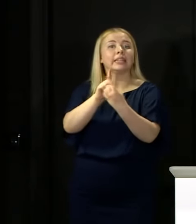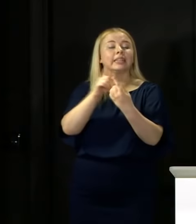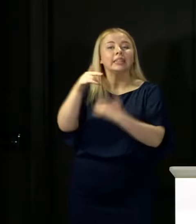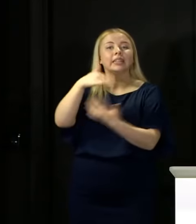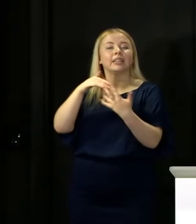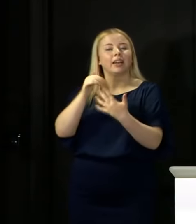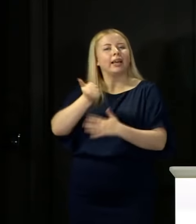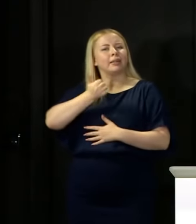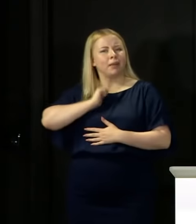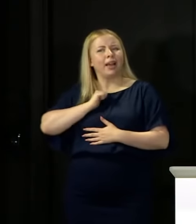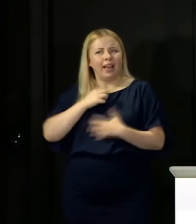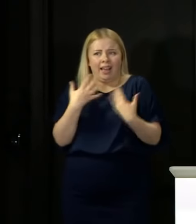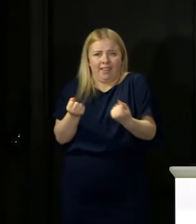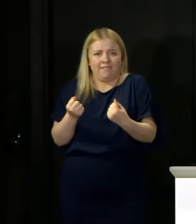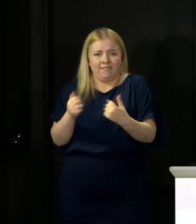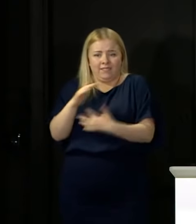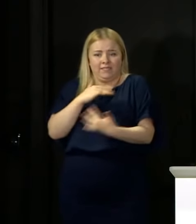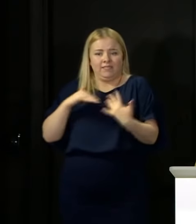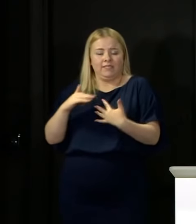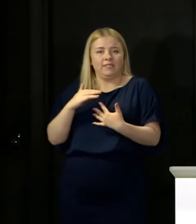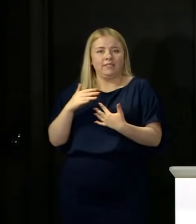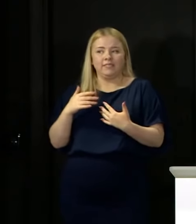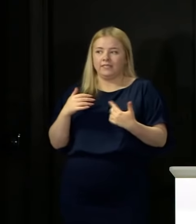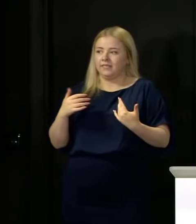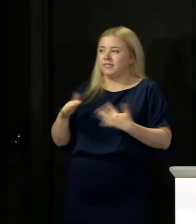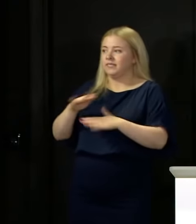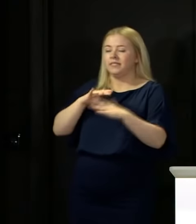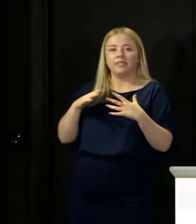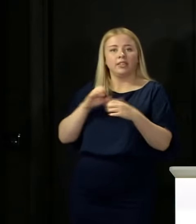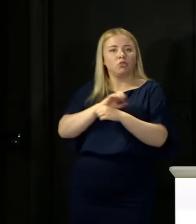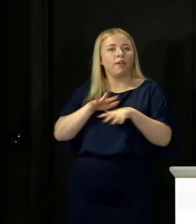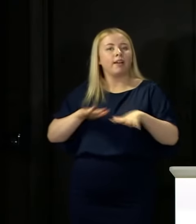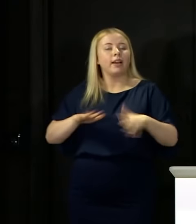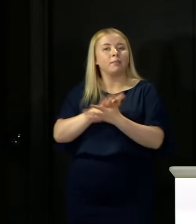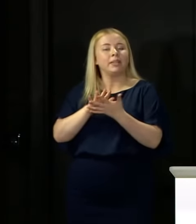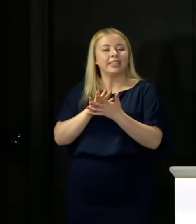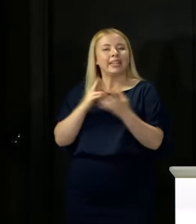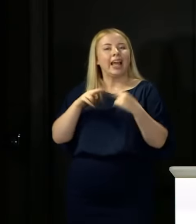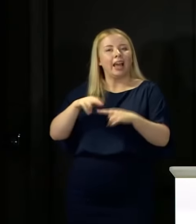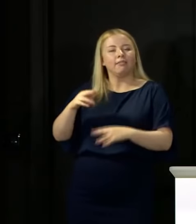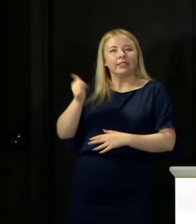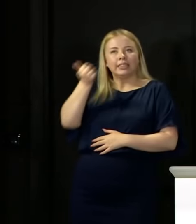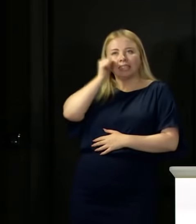is around you and then if you think with that mindset, you might be a bit more conscious